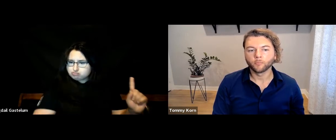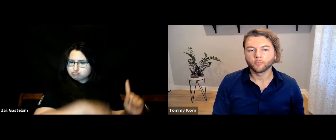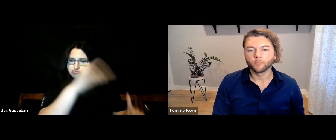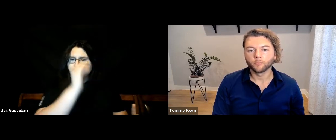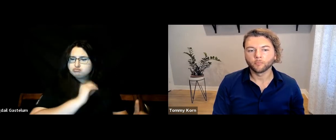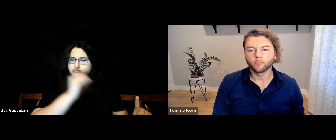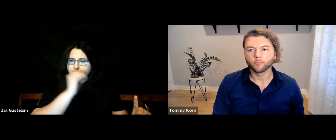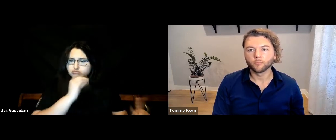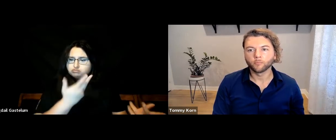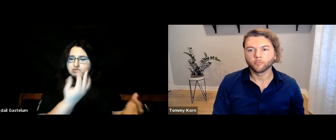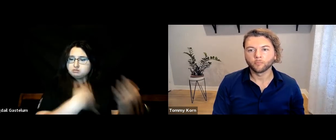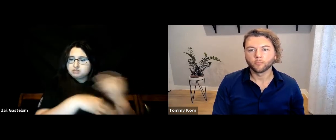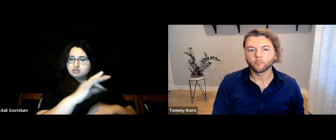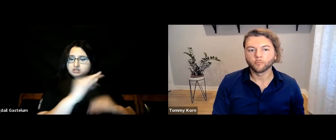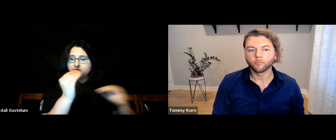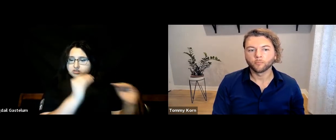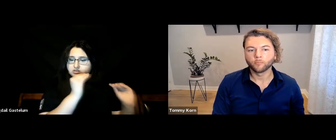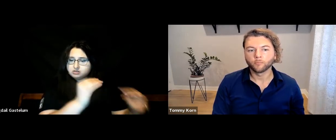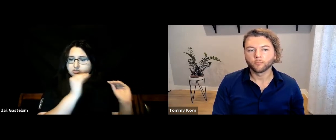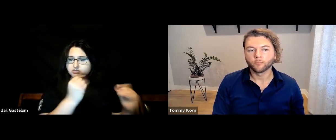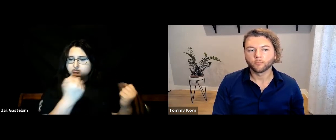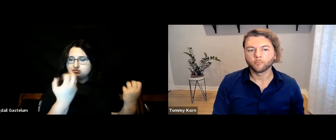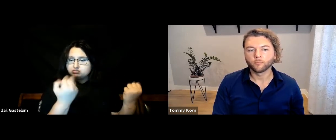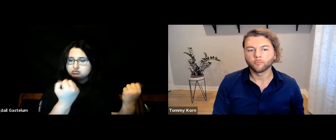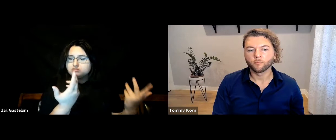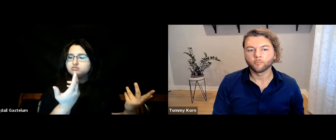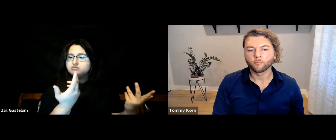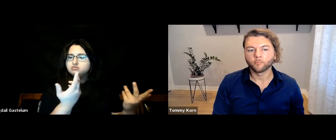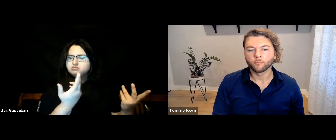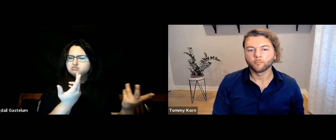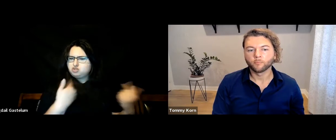Her parents are raising her orally, instead of teaching her sign language.